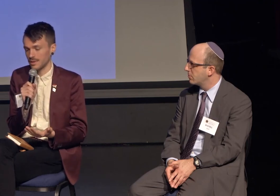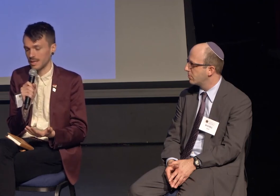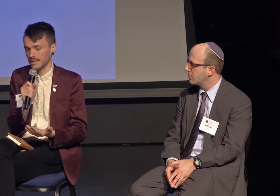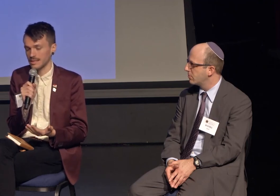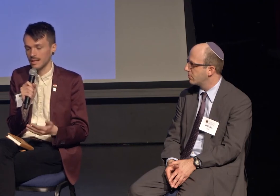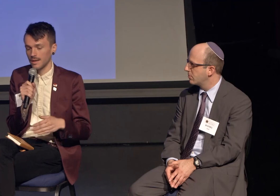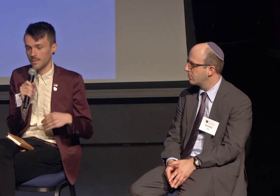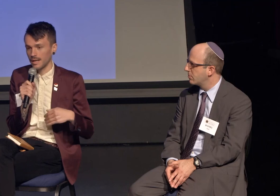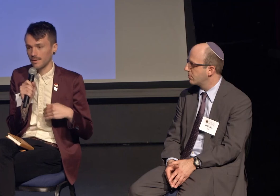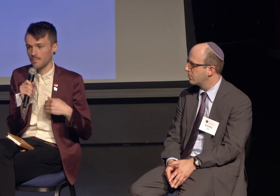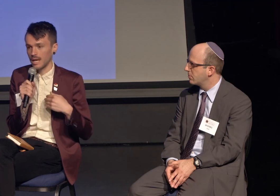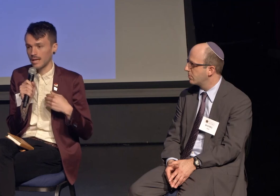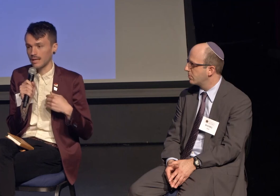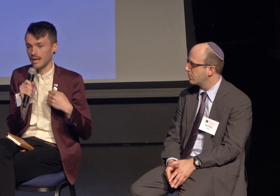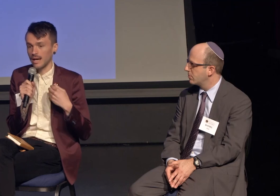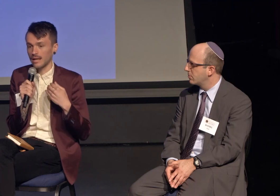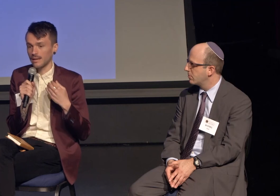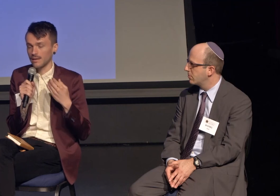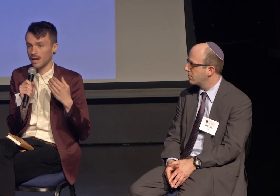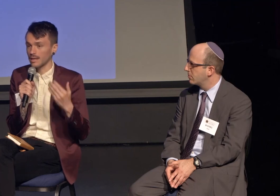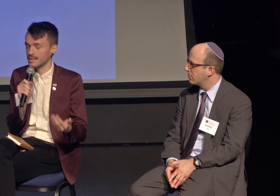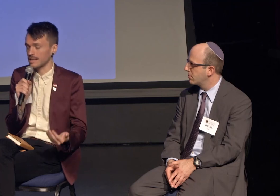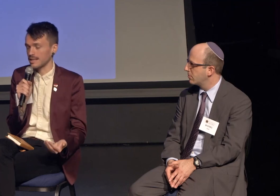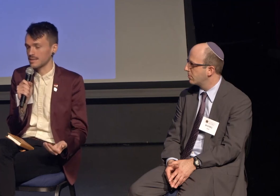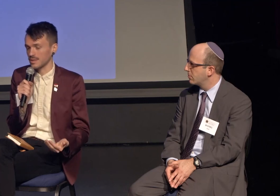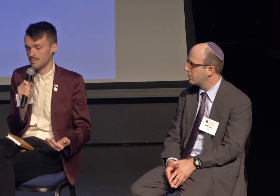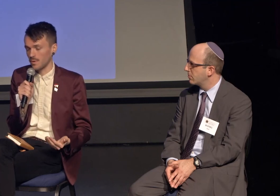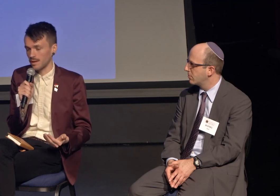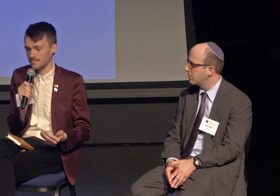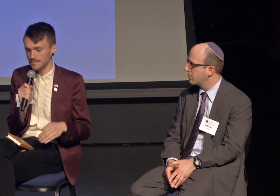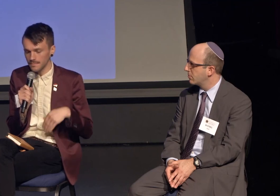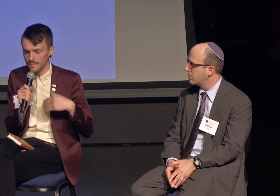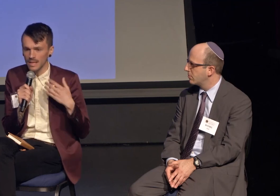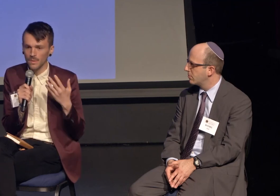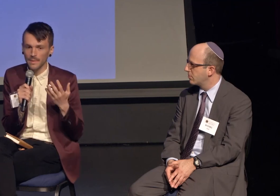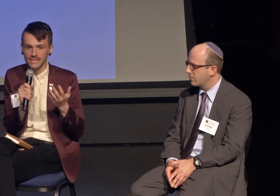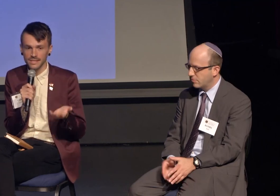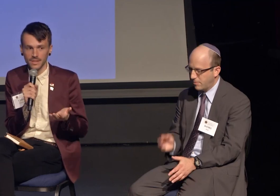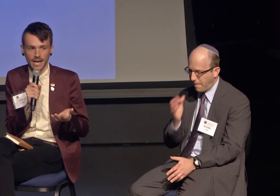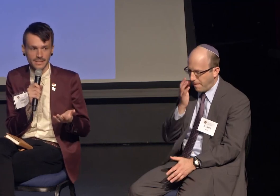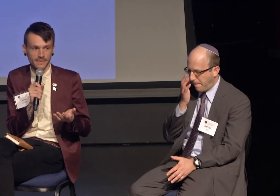when my youngest niece was born, where my sister asked